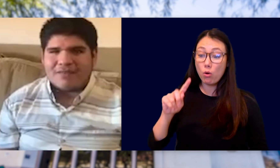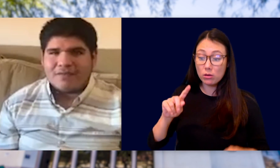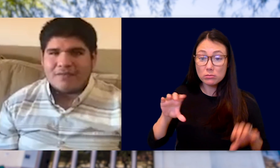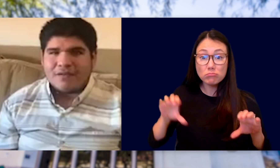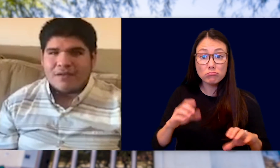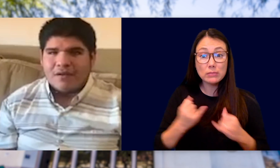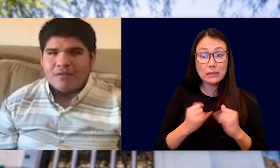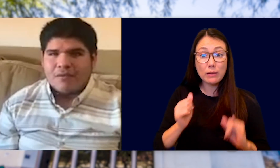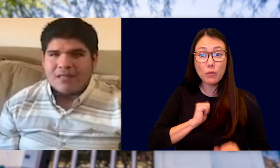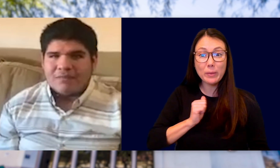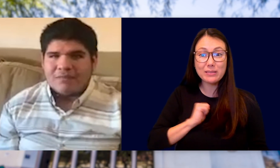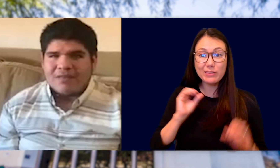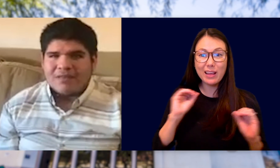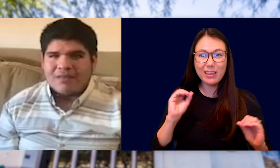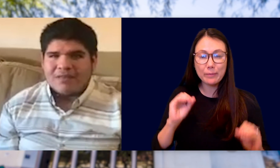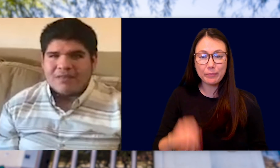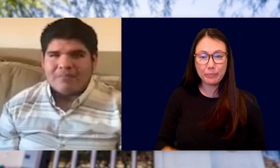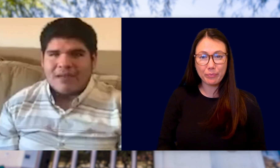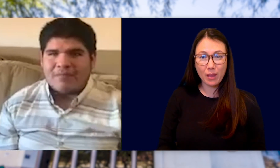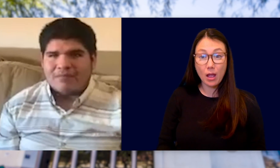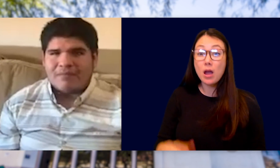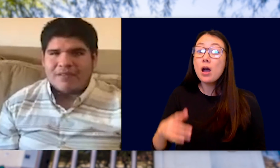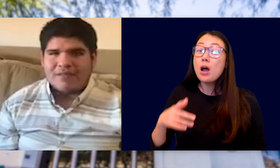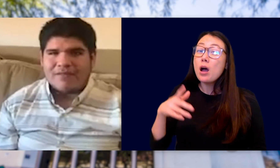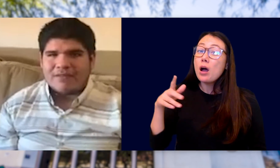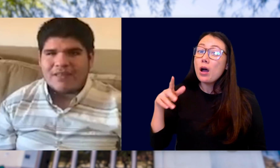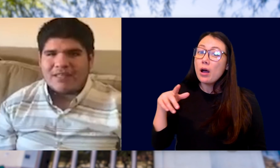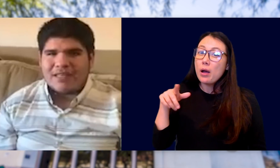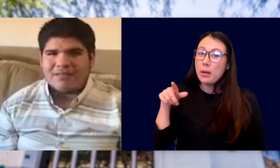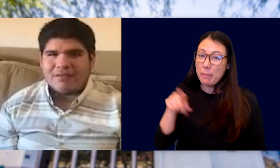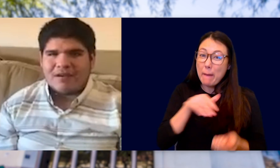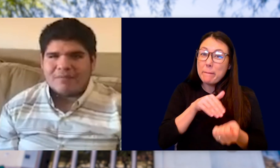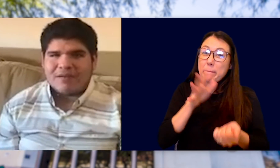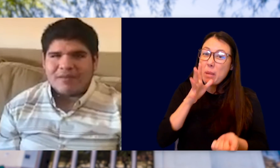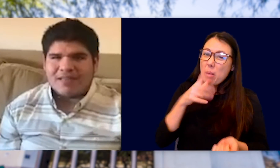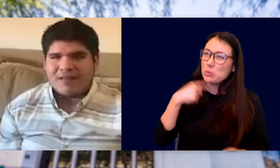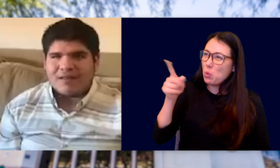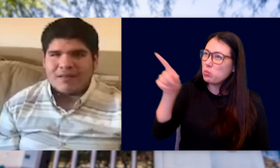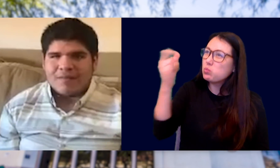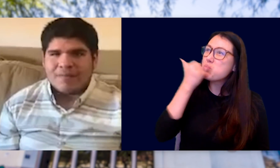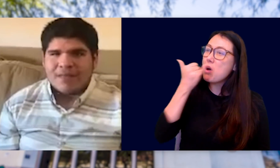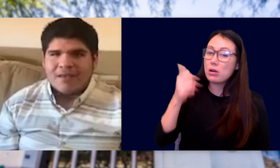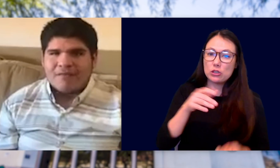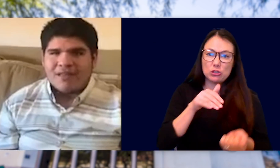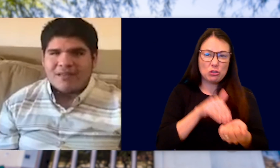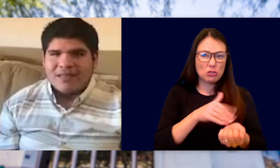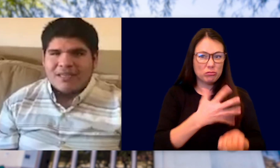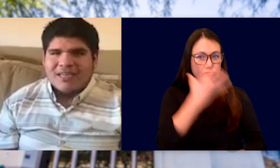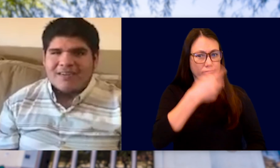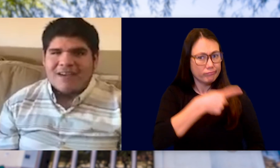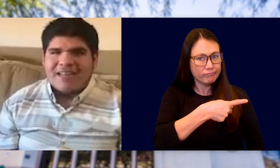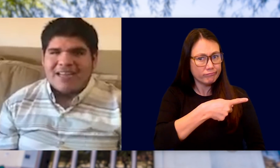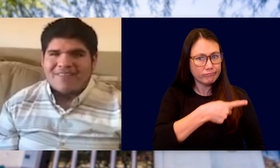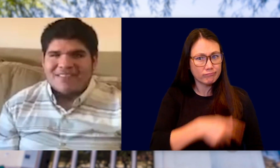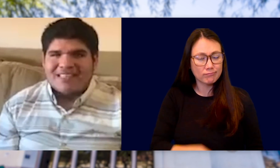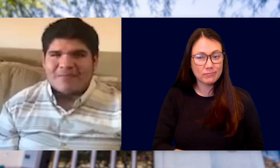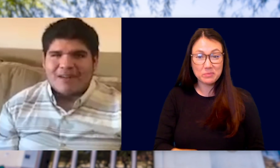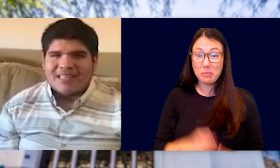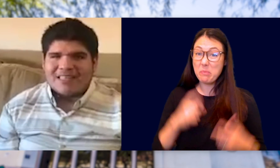ONE OF THEM EVEN GOT MAD AT MY MOTHER FOR SAYING THAT HE WAS WRONG ABOUT ME. WELL, HERE I AM, CELEBRATING